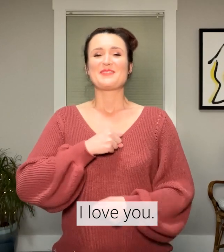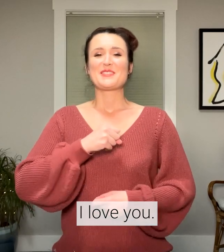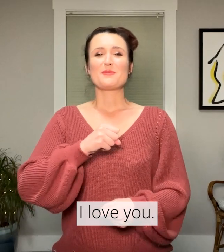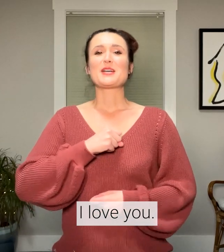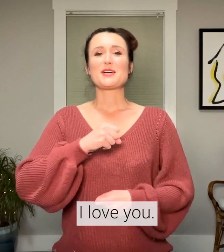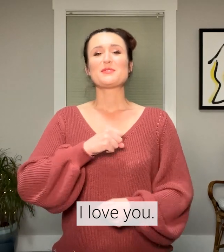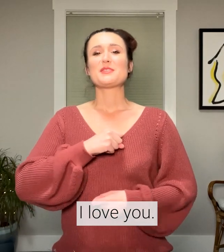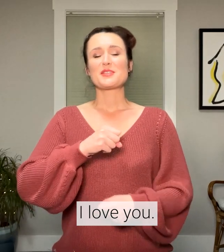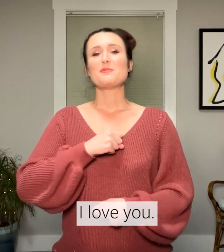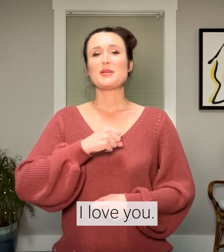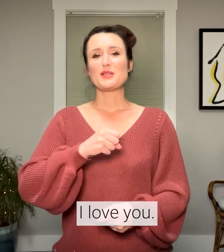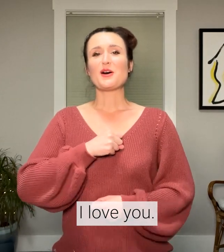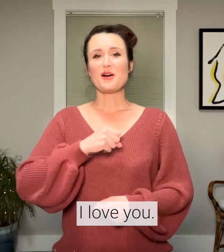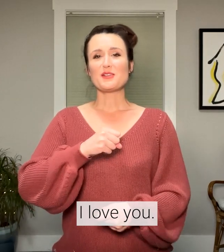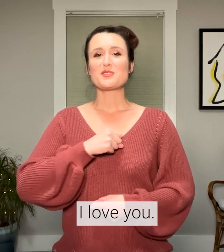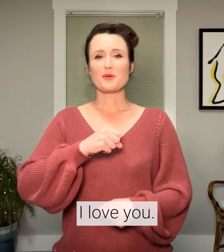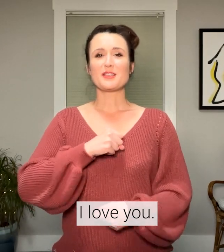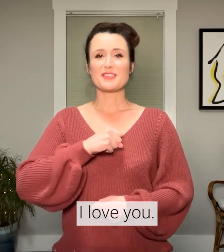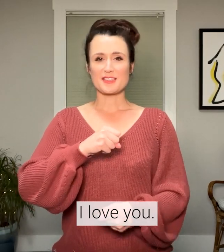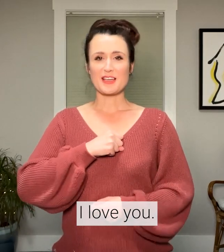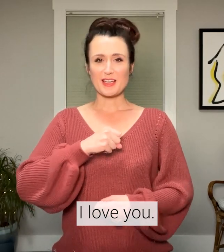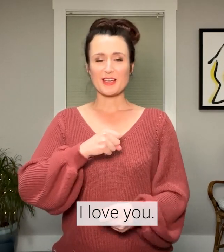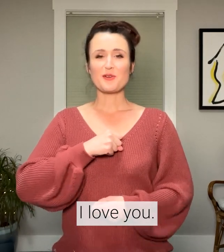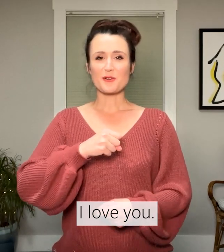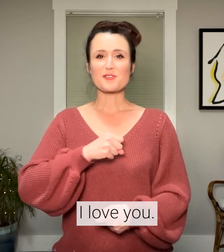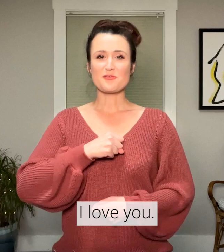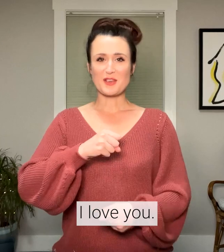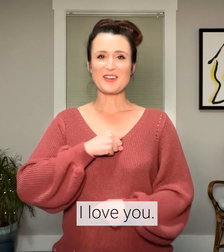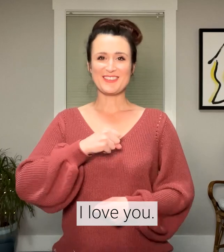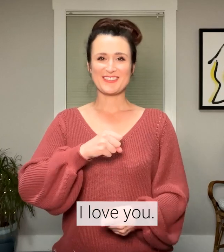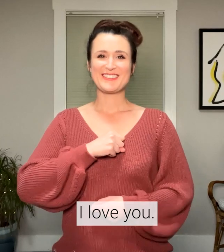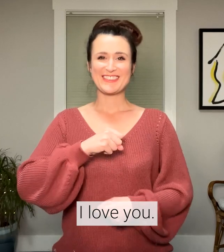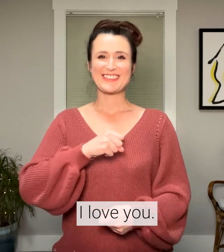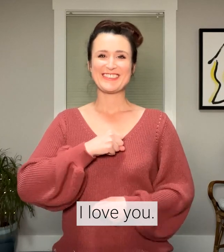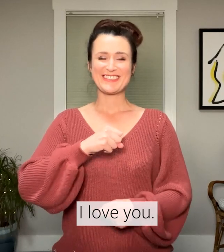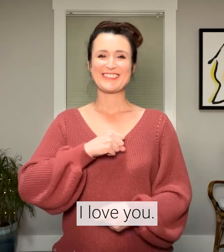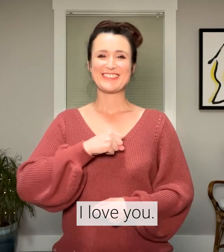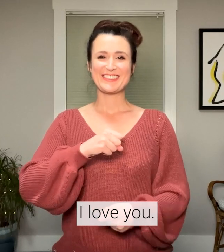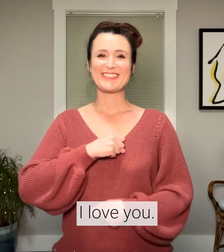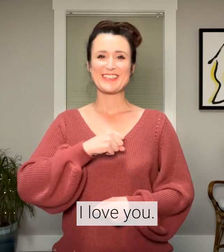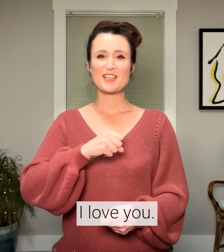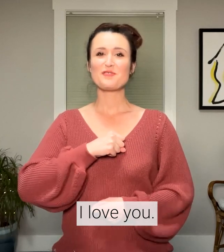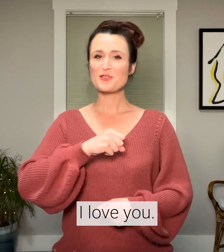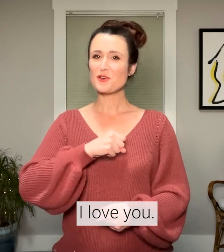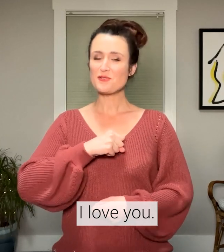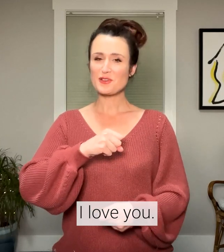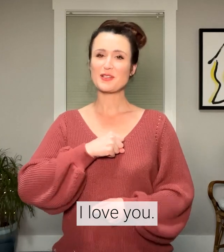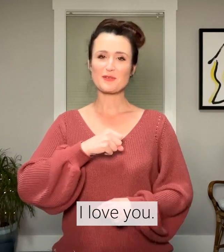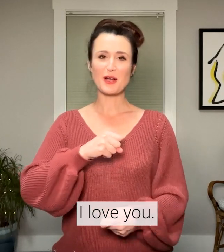Sometimes this can be the hardest one to say or to feel. And if you don't feel it right